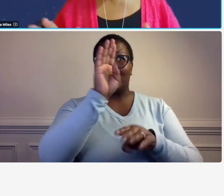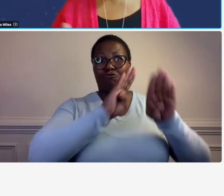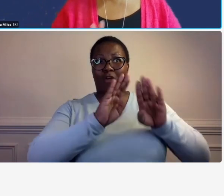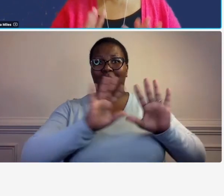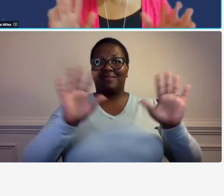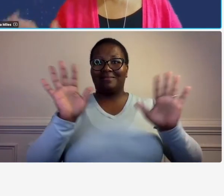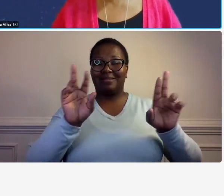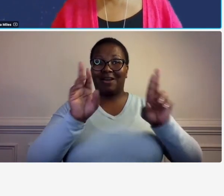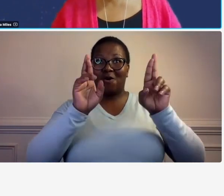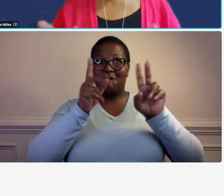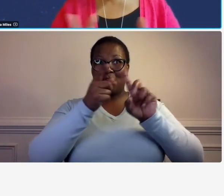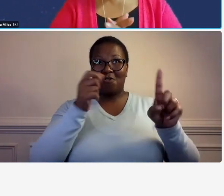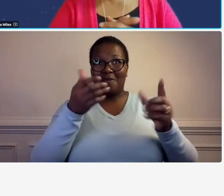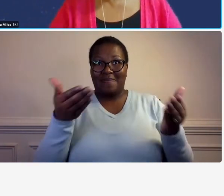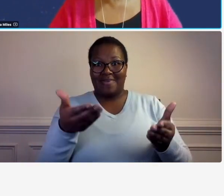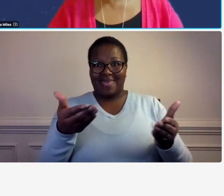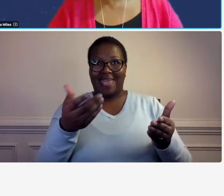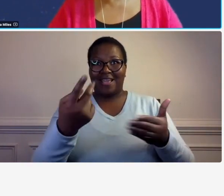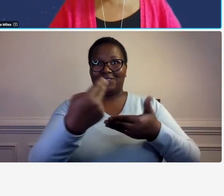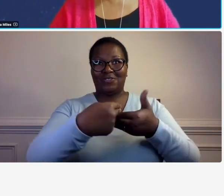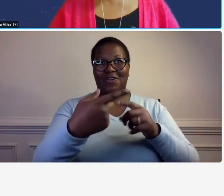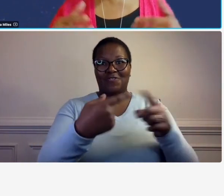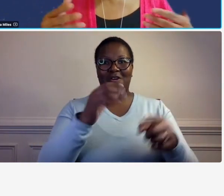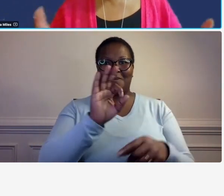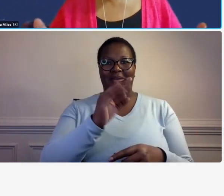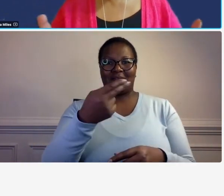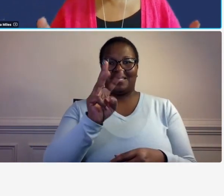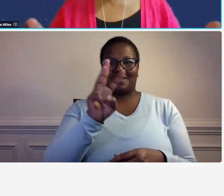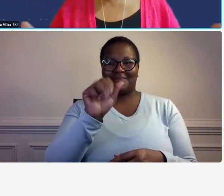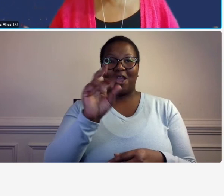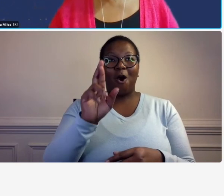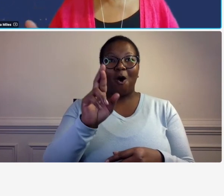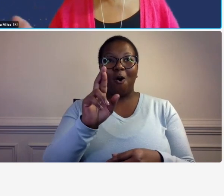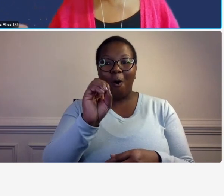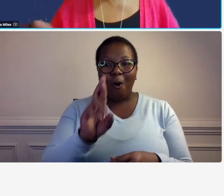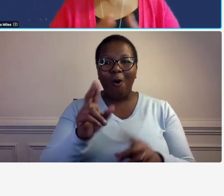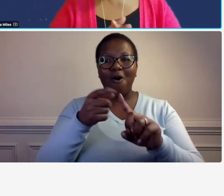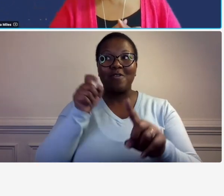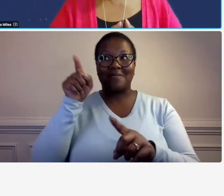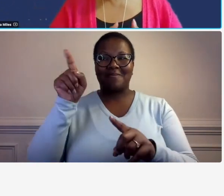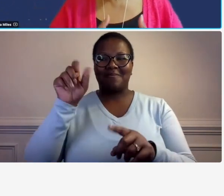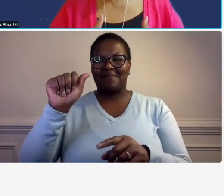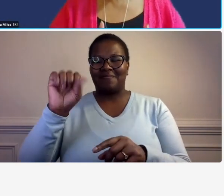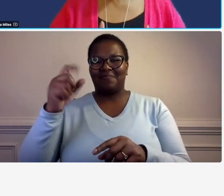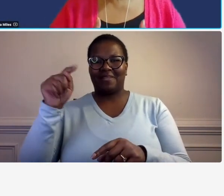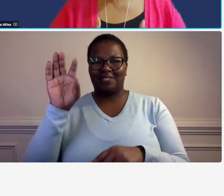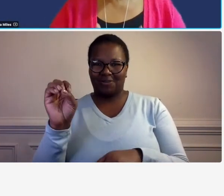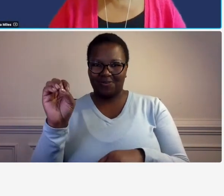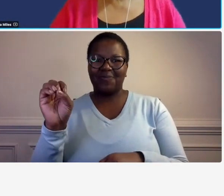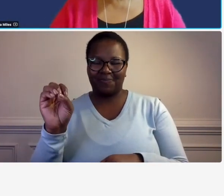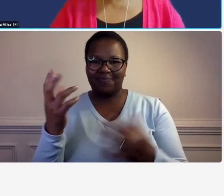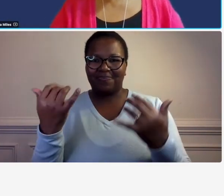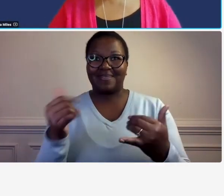one's here from uh fhwa or from um the uh from ash toe but this guide actually costs money